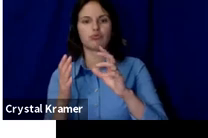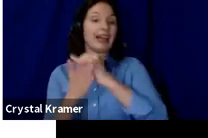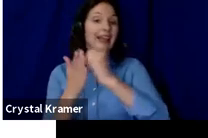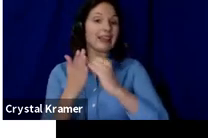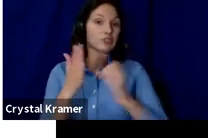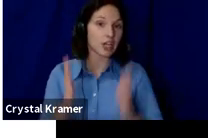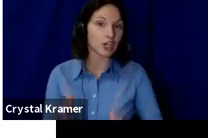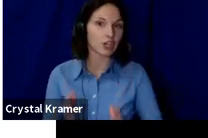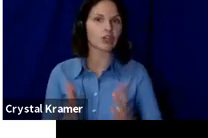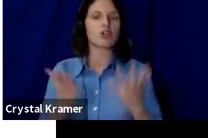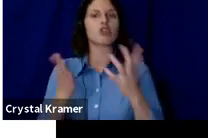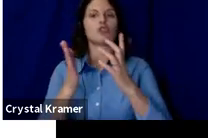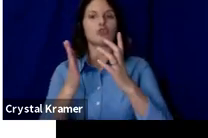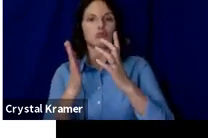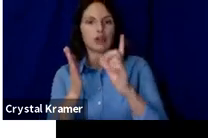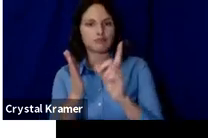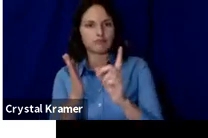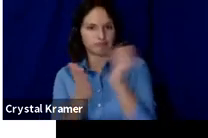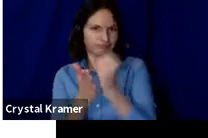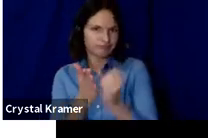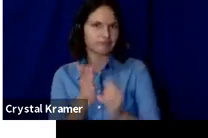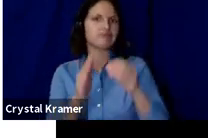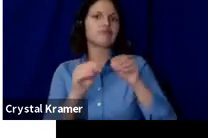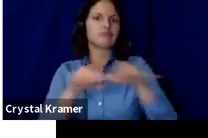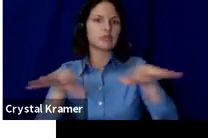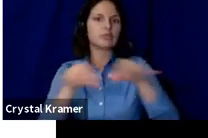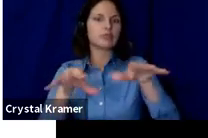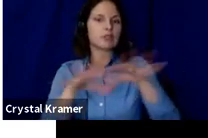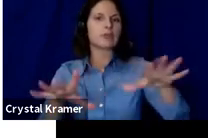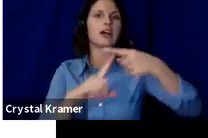are subscribing to your work and are expecting content on a rolling basis.